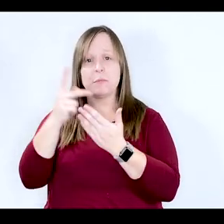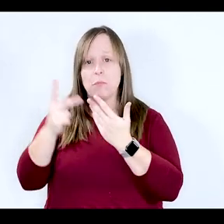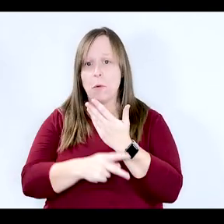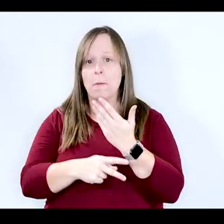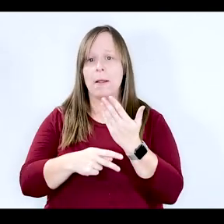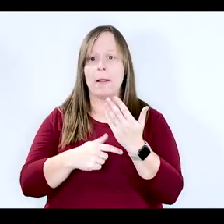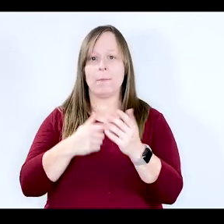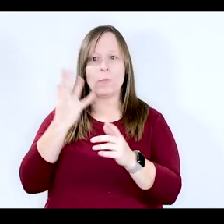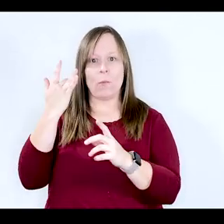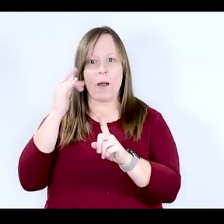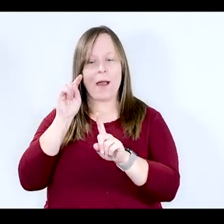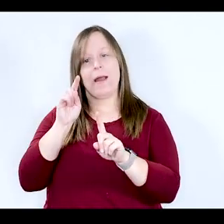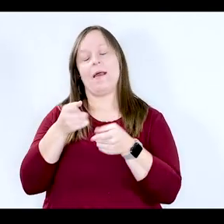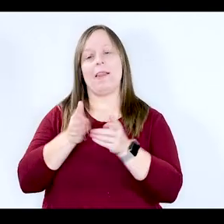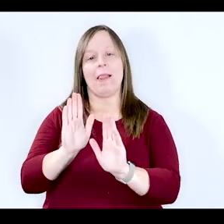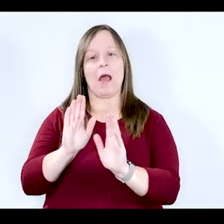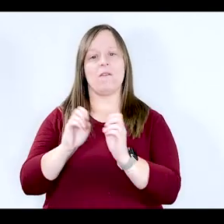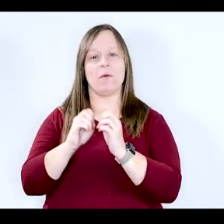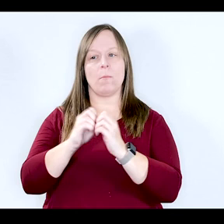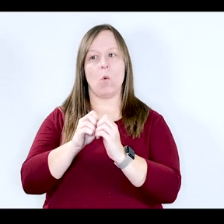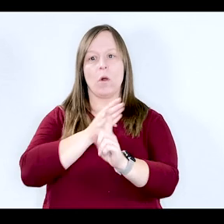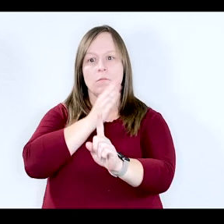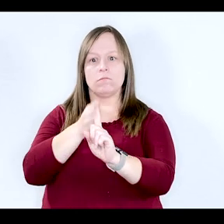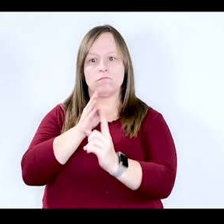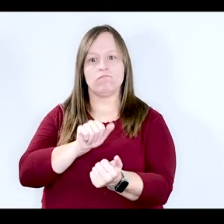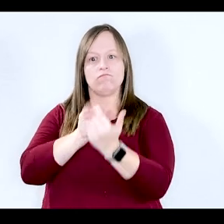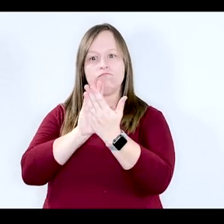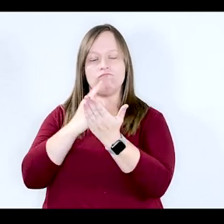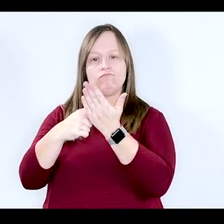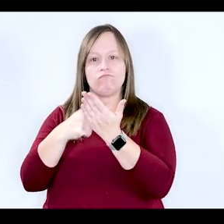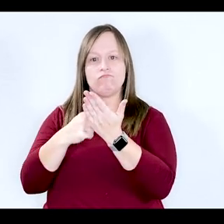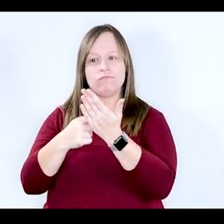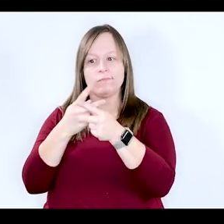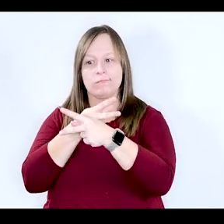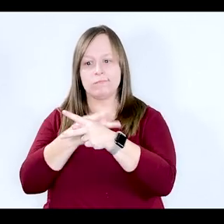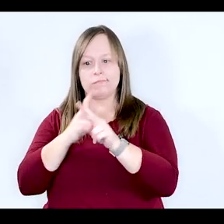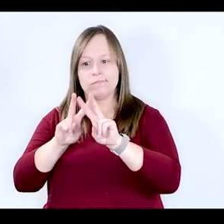because they allow for a more targeted approach while allowing the individual